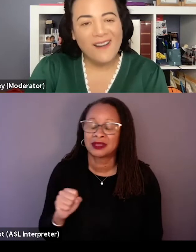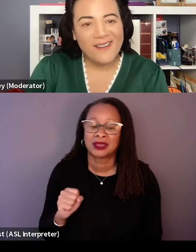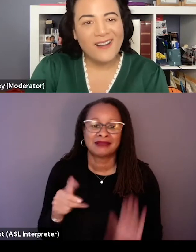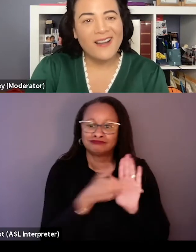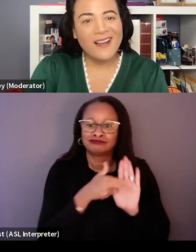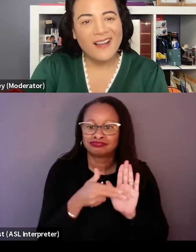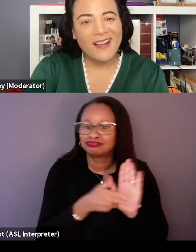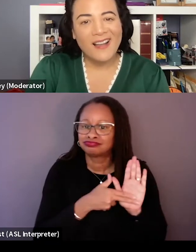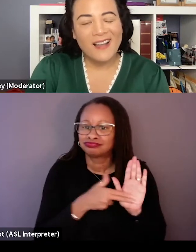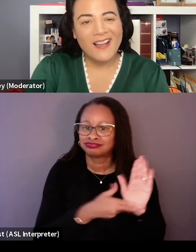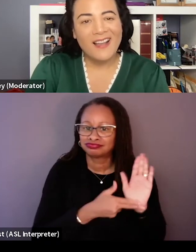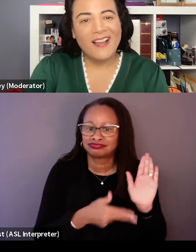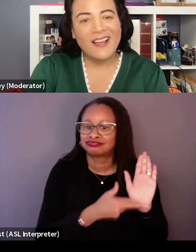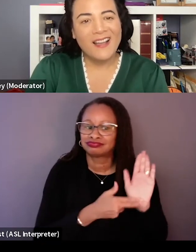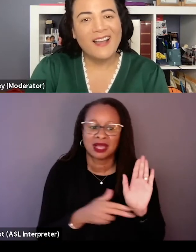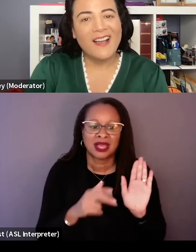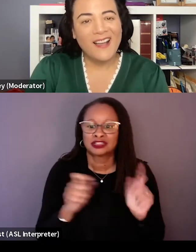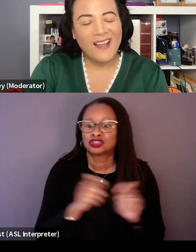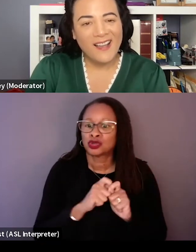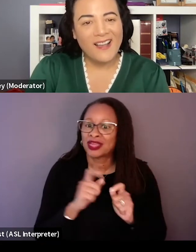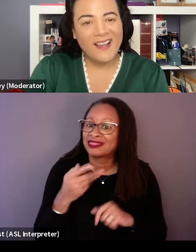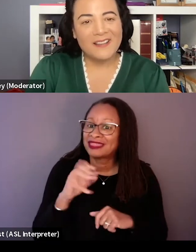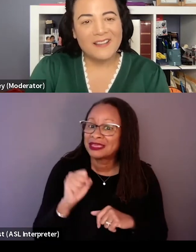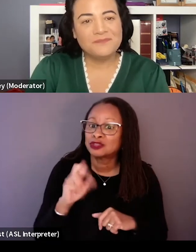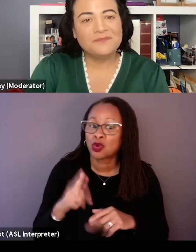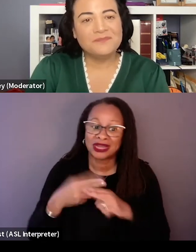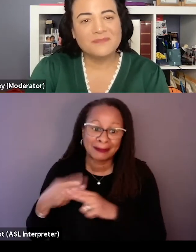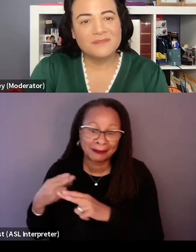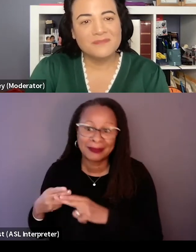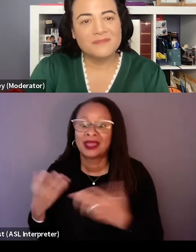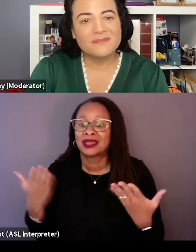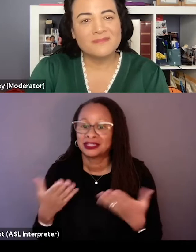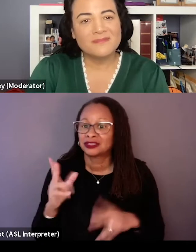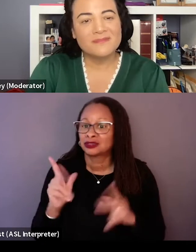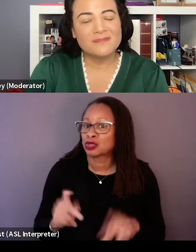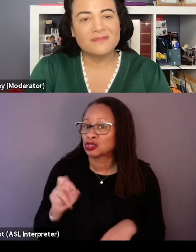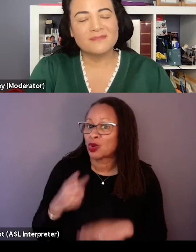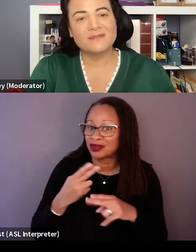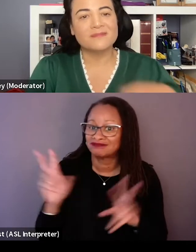markers in with certain themes or certain names, once we knew it's like, oh here's this person and here's this theme and they would identify those things.